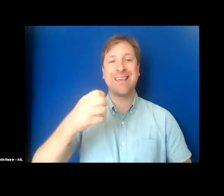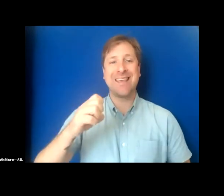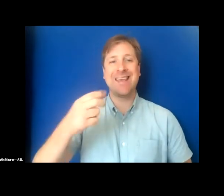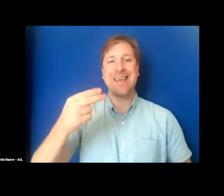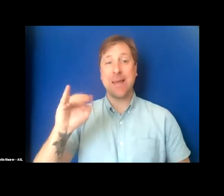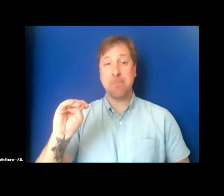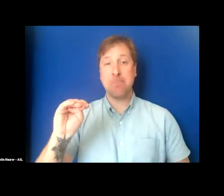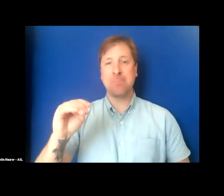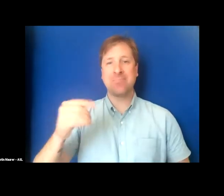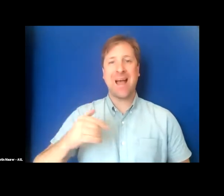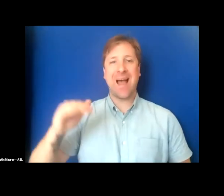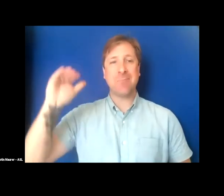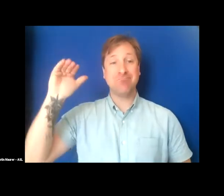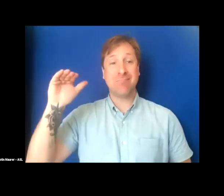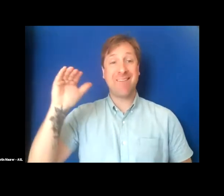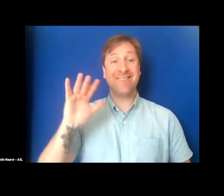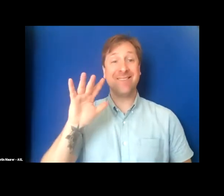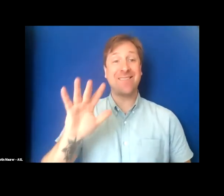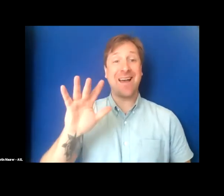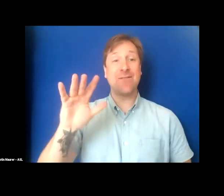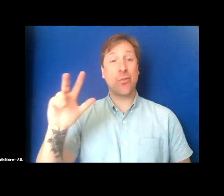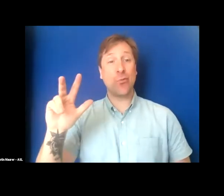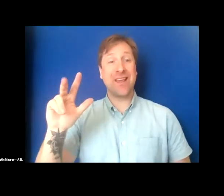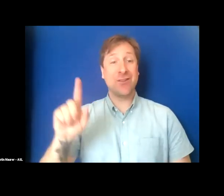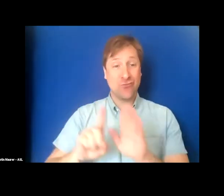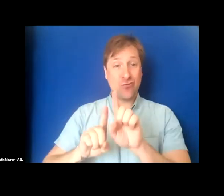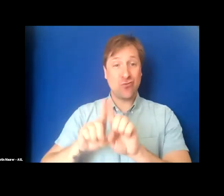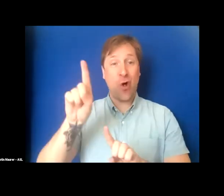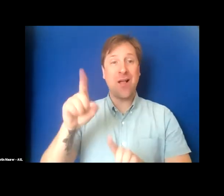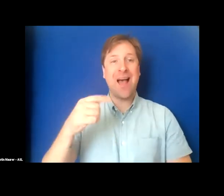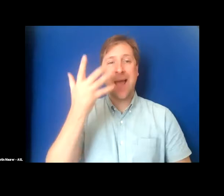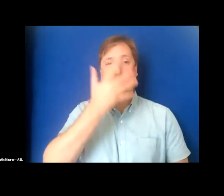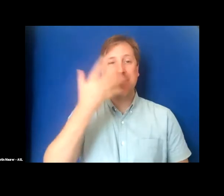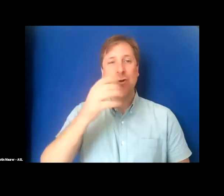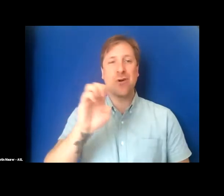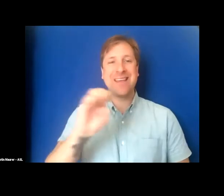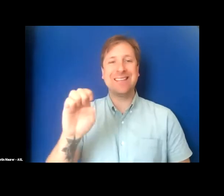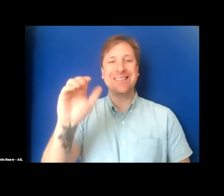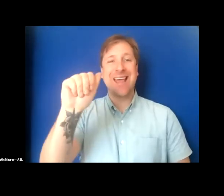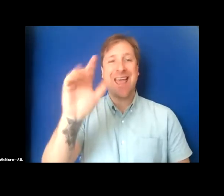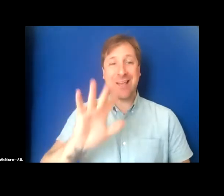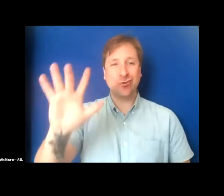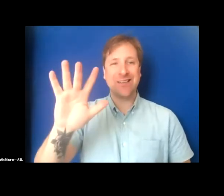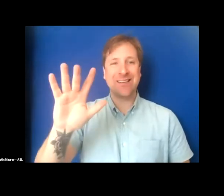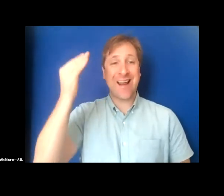I am five-foot, 3-inches tall, appear East Asian, and have long black hair currently